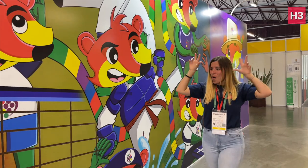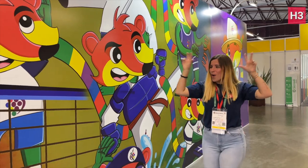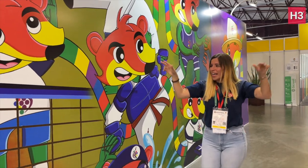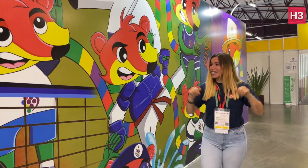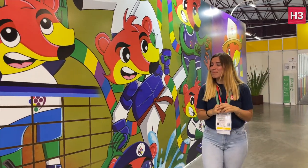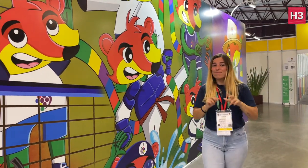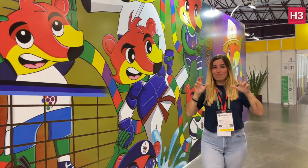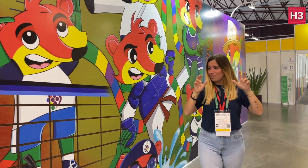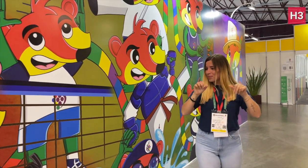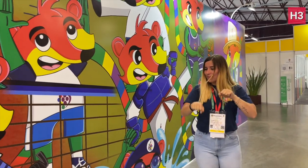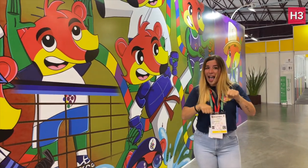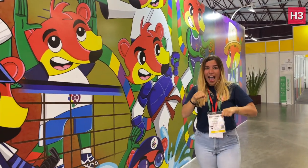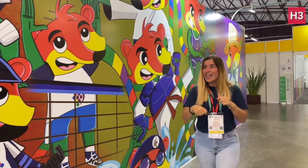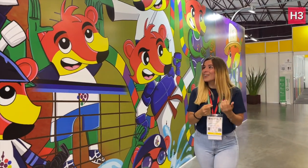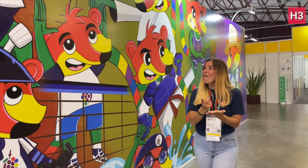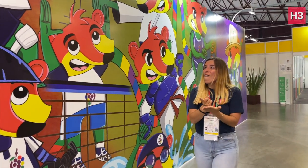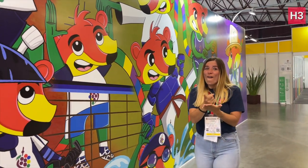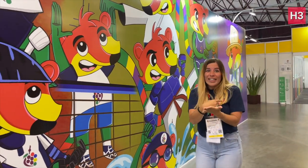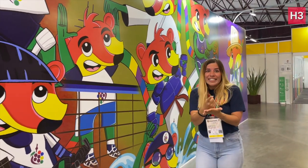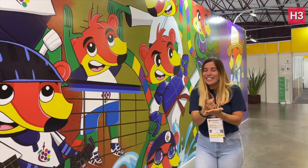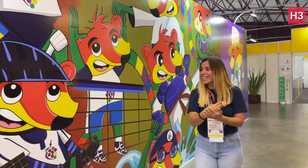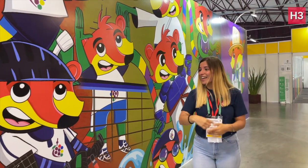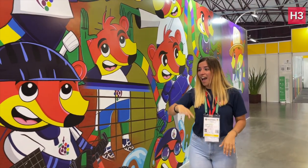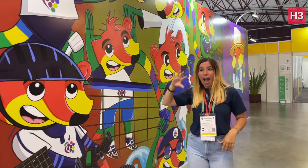Volleyball, Mountain Bike, Orienteering,